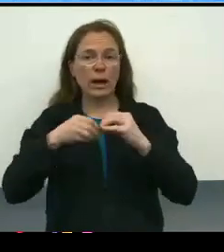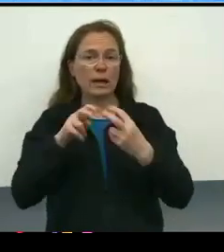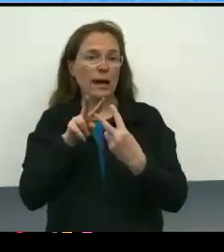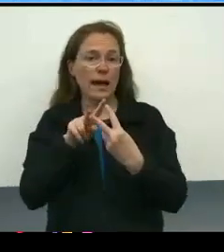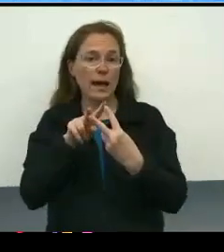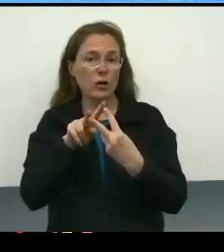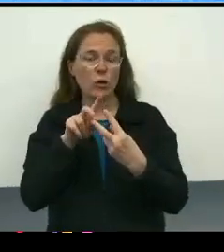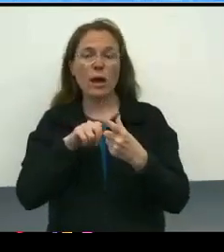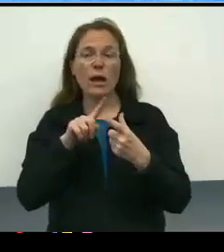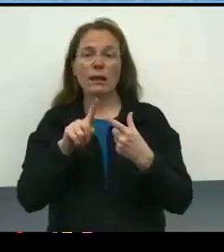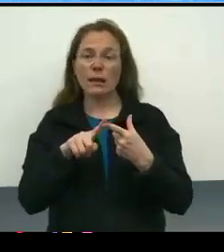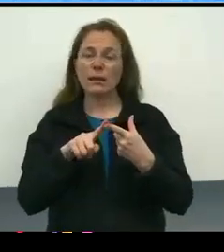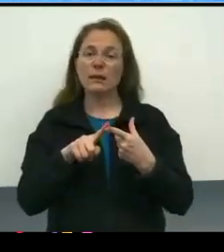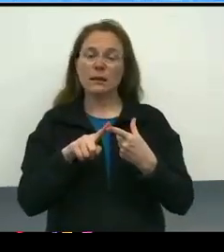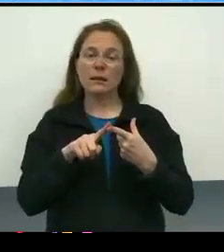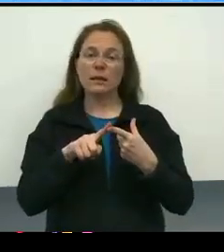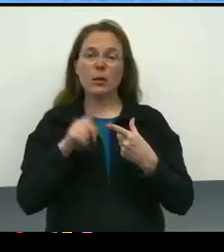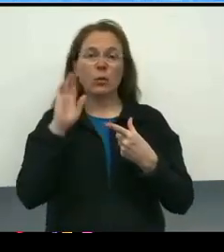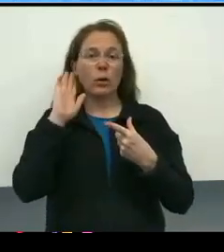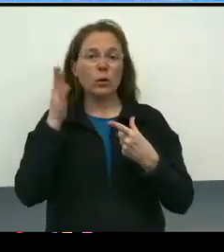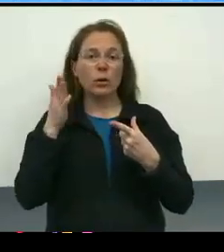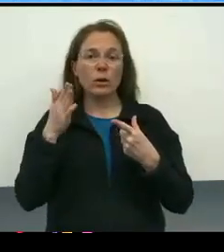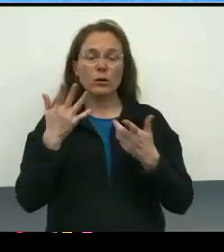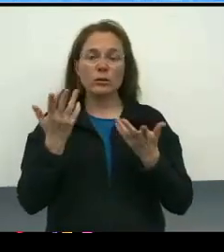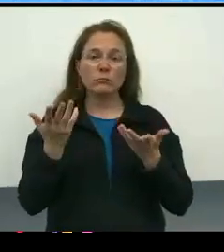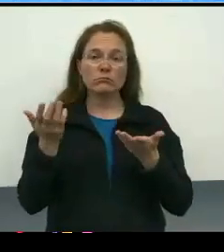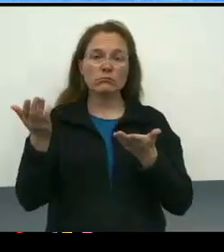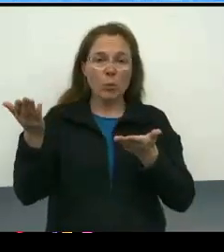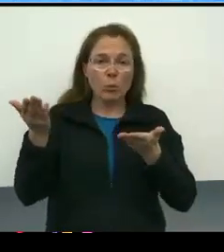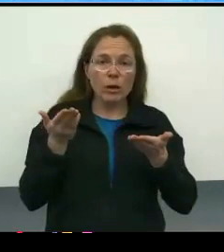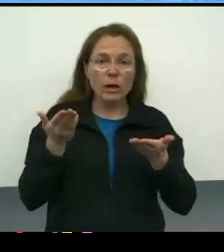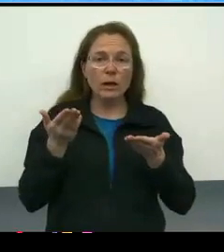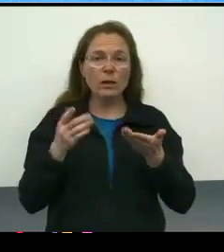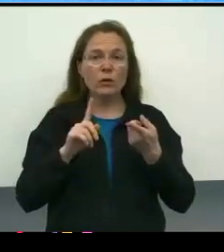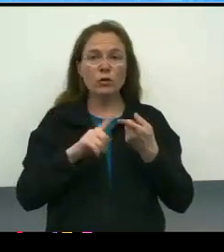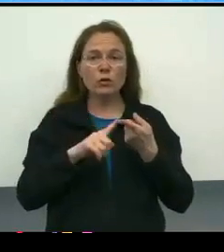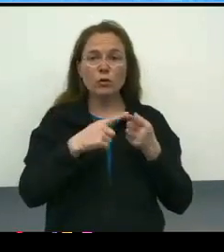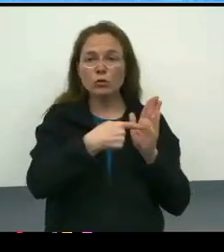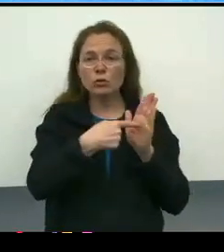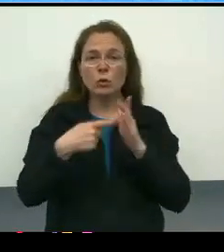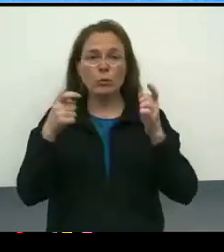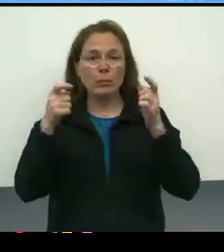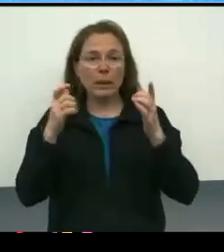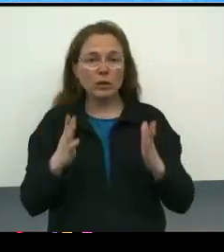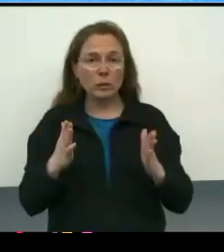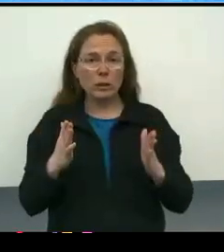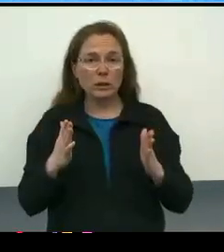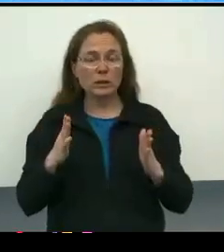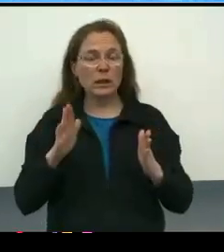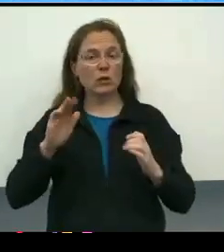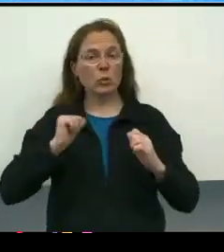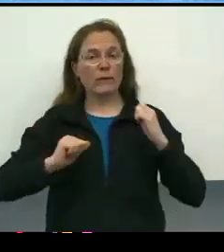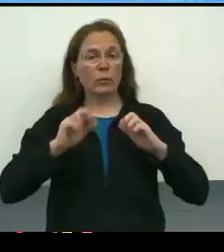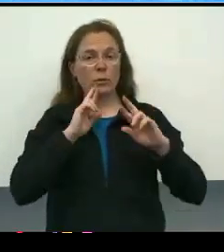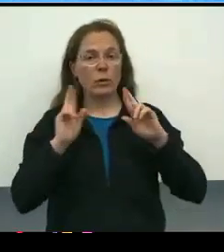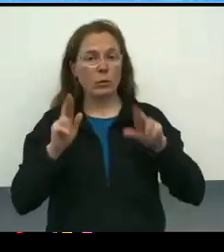And then we will bring that framework through the management performance reporting process